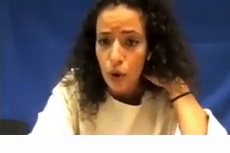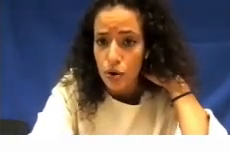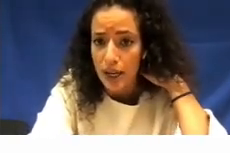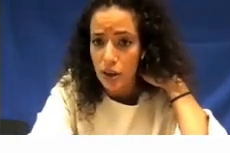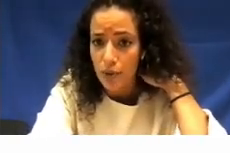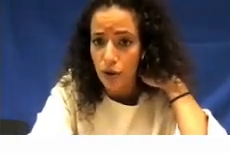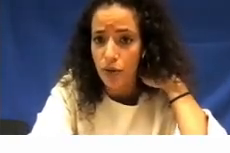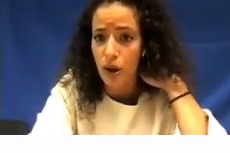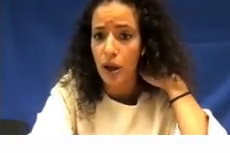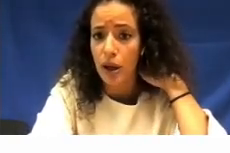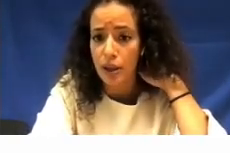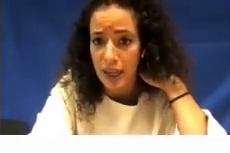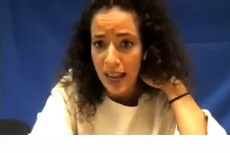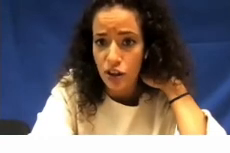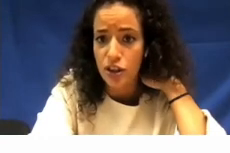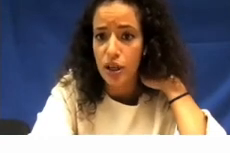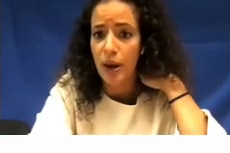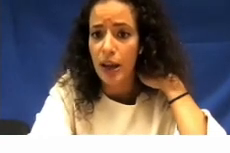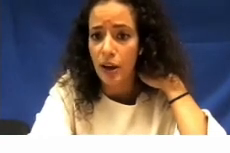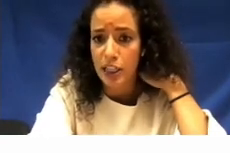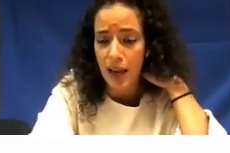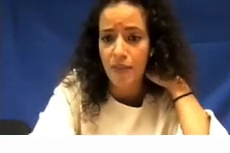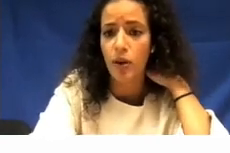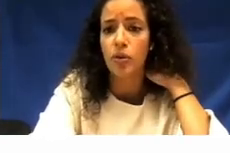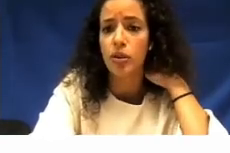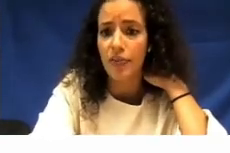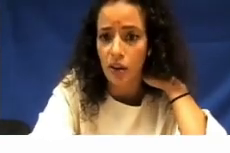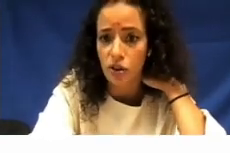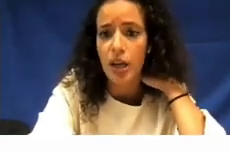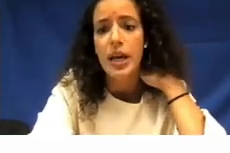so in terms of the lectures that we're going to be having on Deaf culture